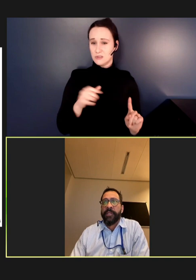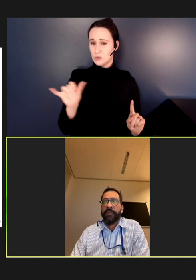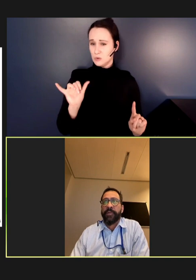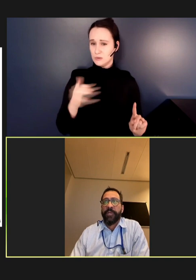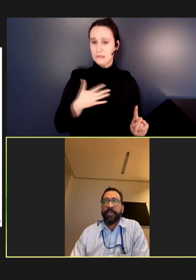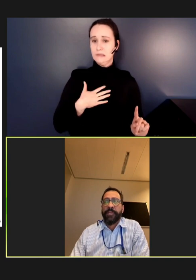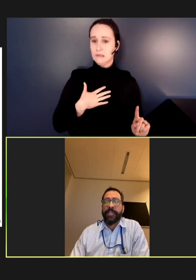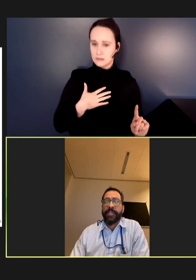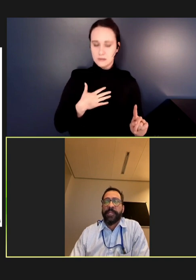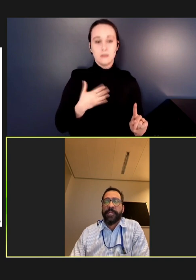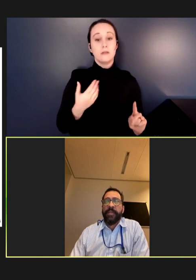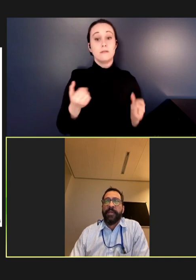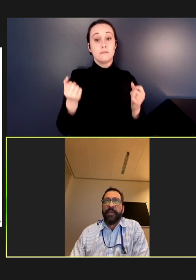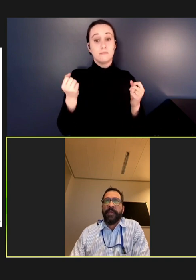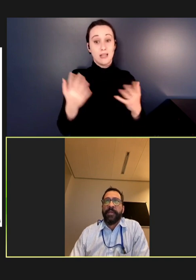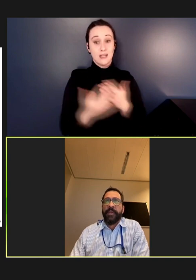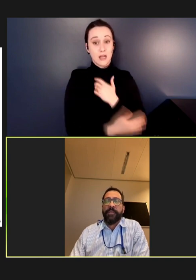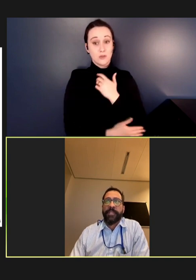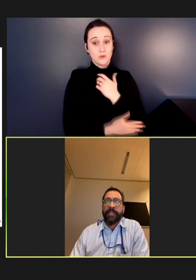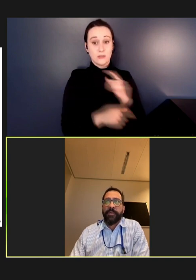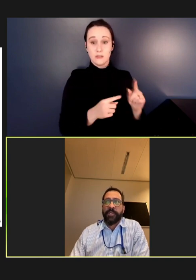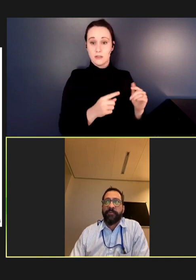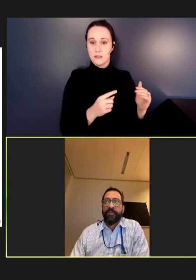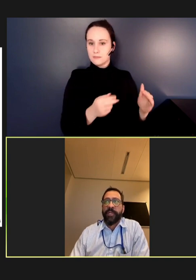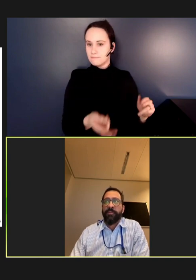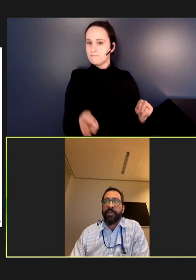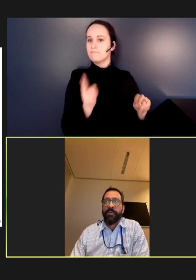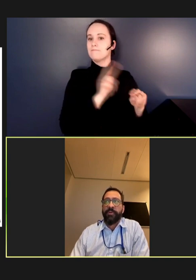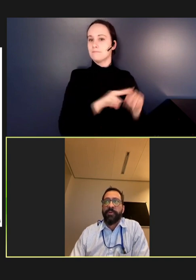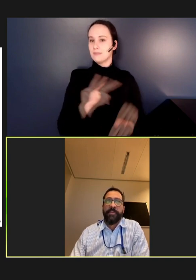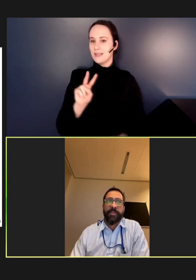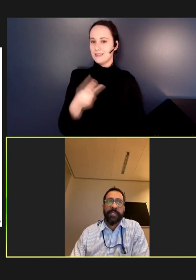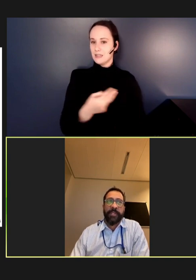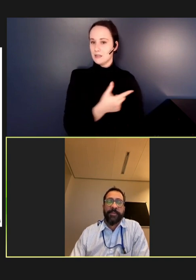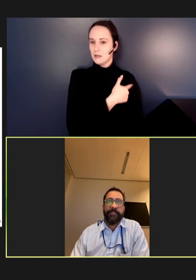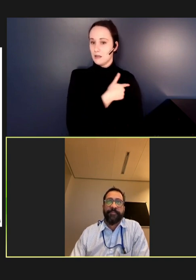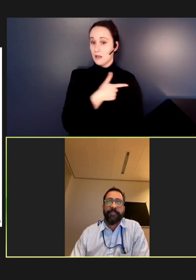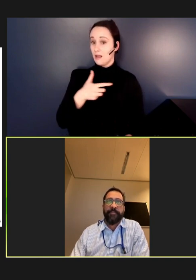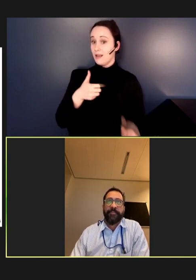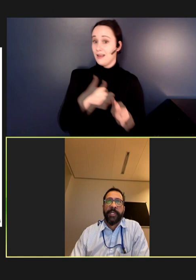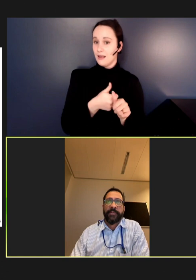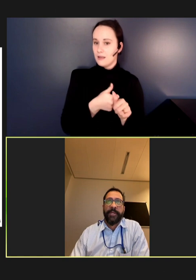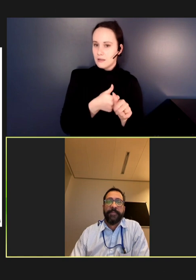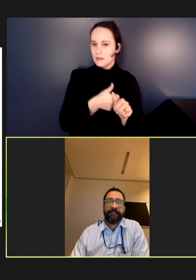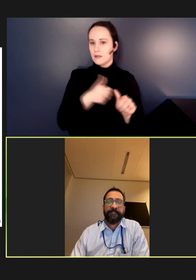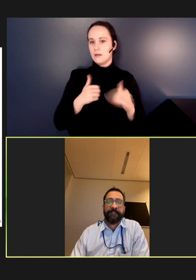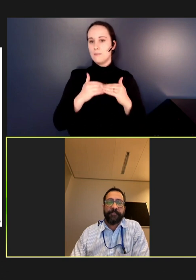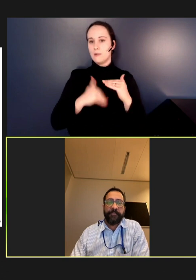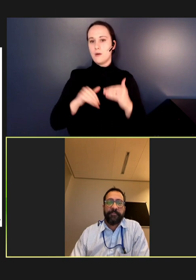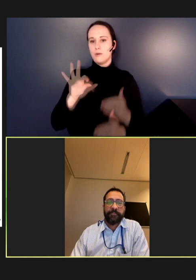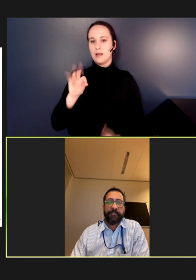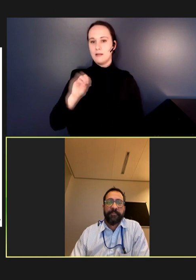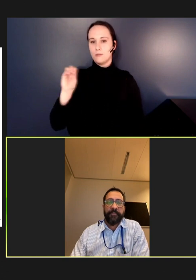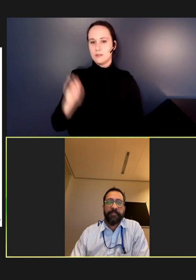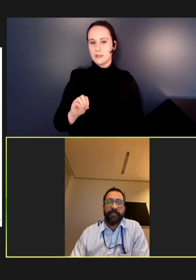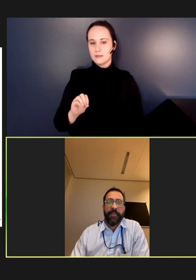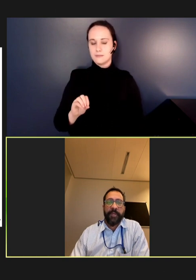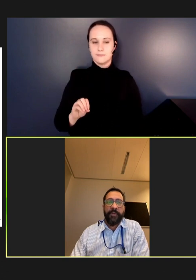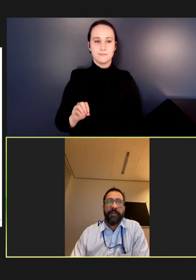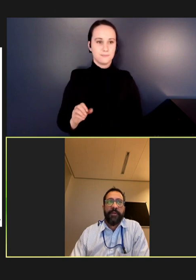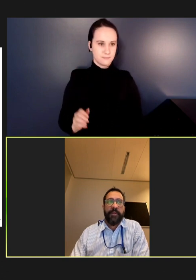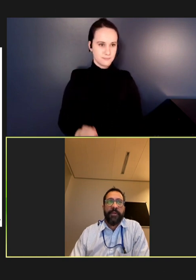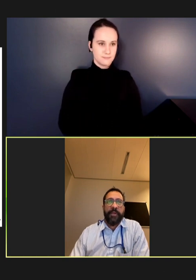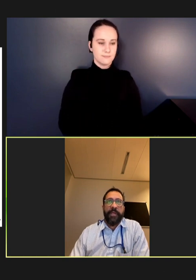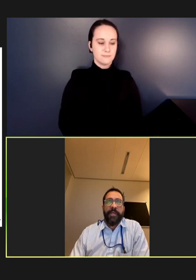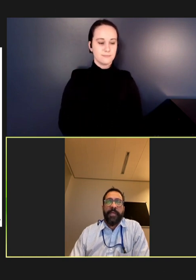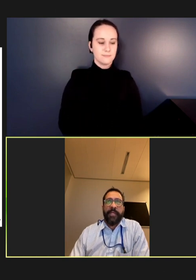number of countries for whom the second dose coverage fell below 90 percent. Next slide.